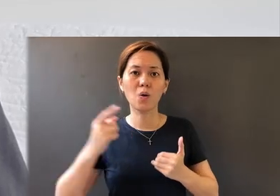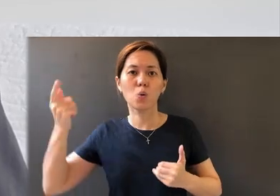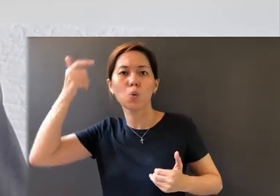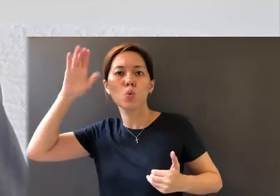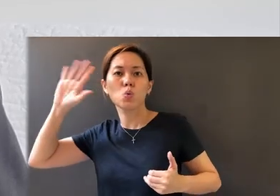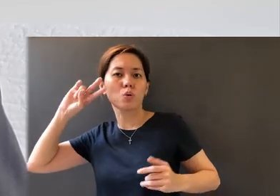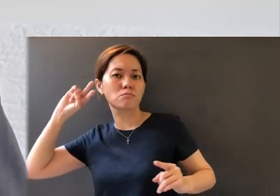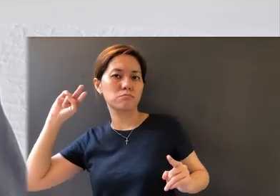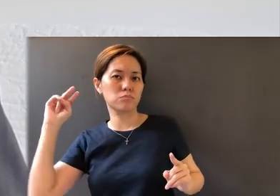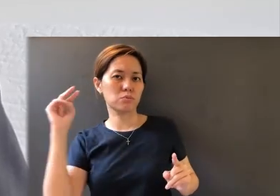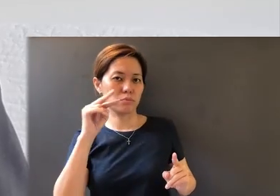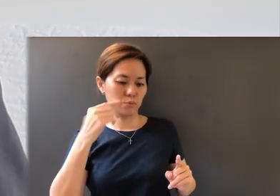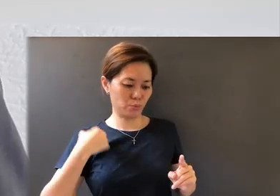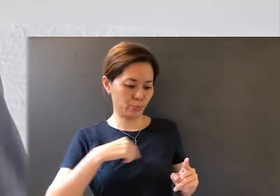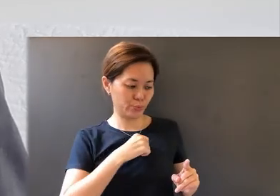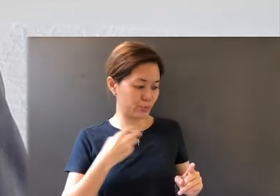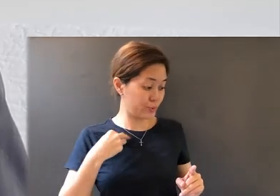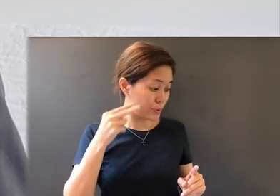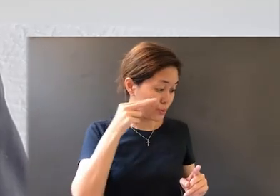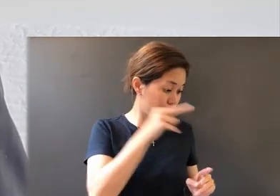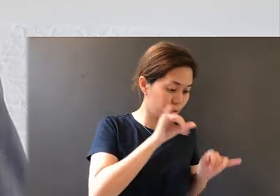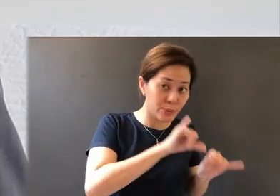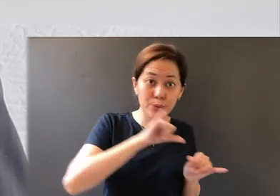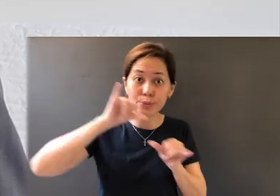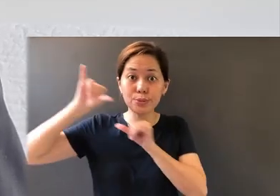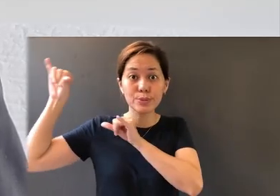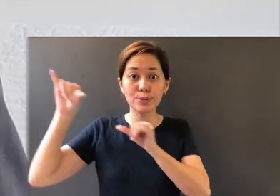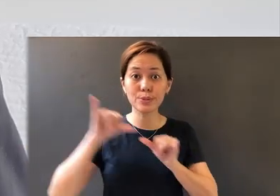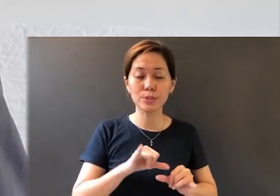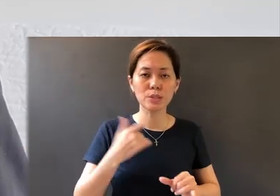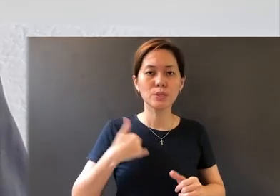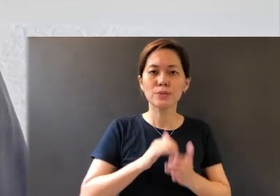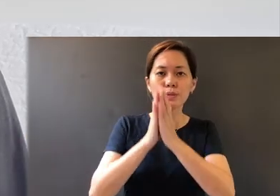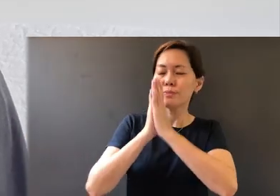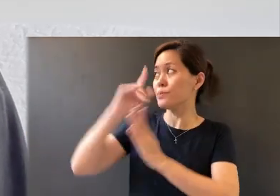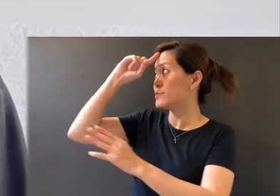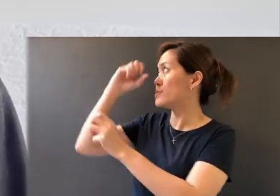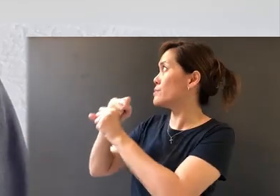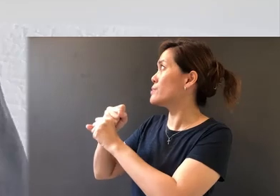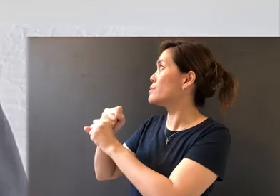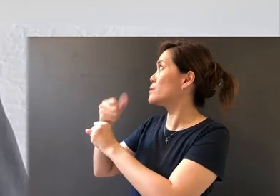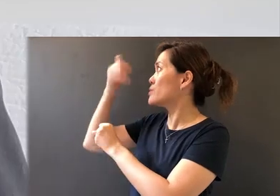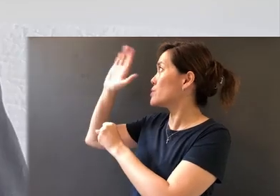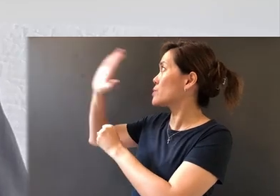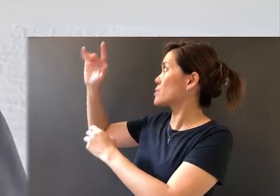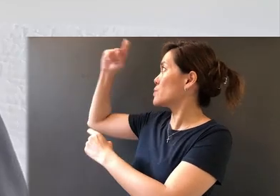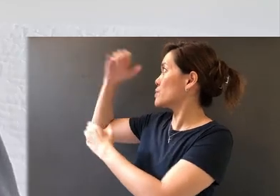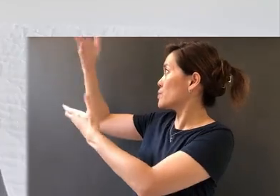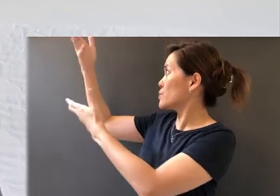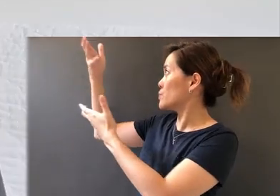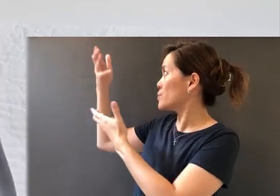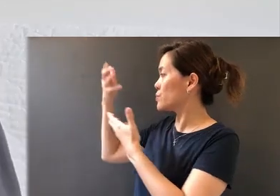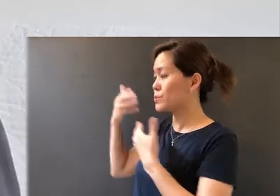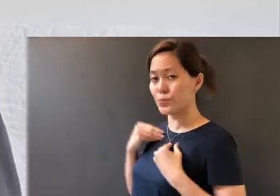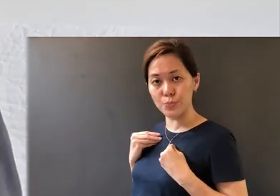of God. By praying in faith, we receive God's wisdom. And God's wisdom